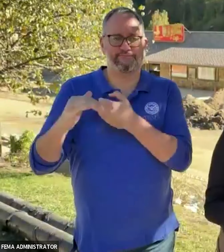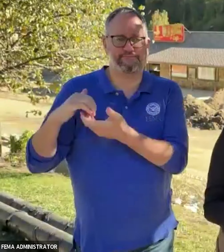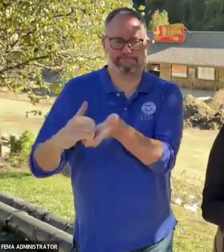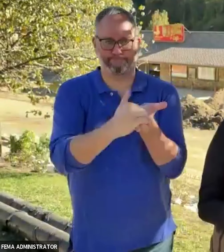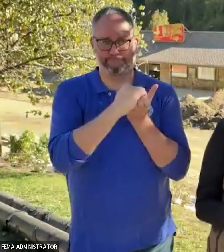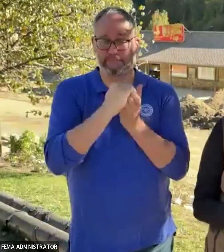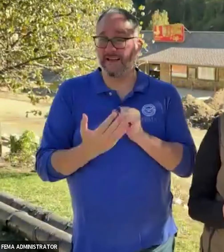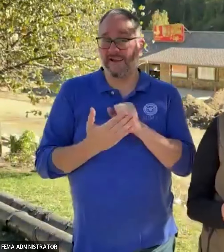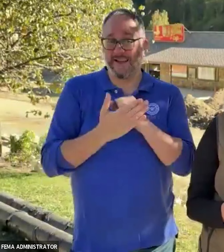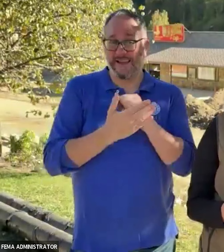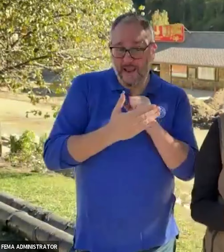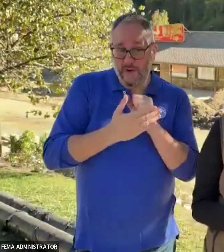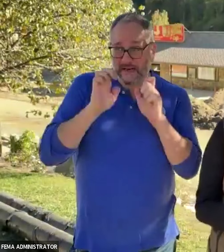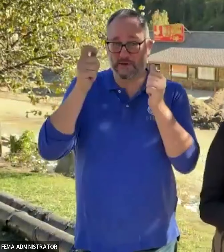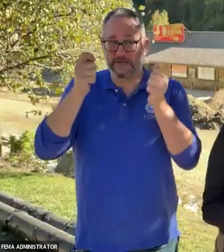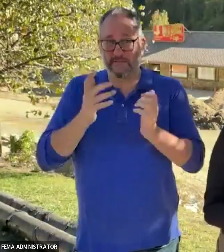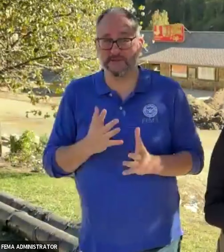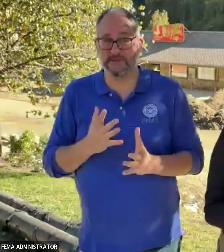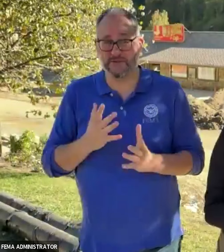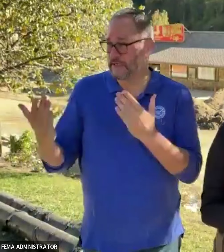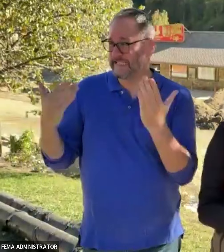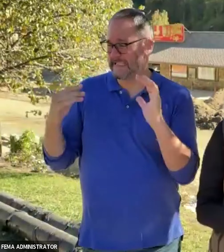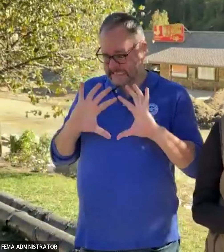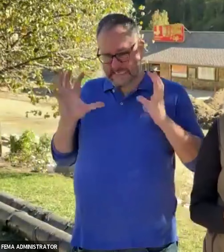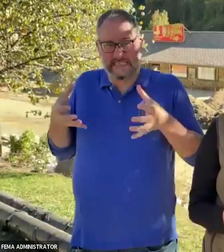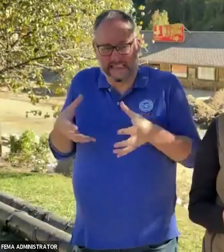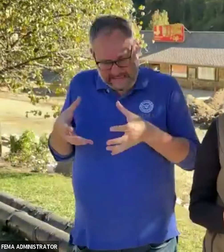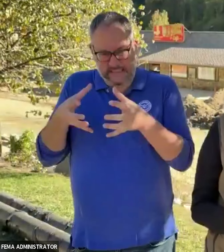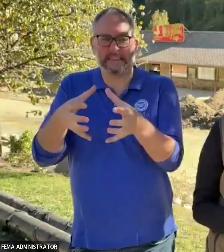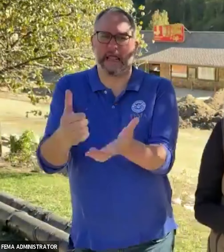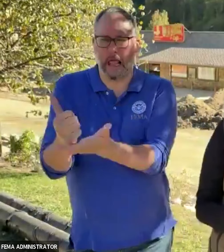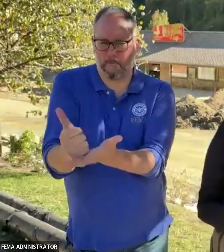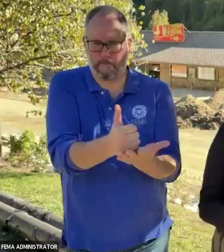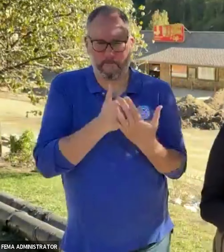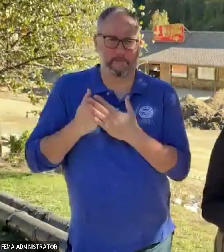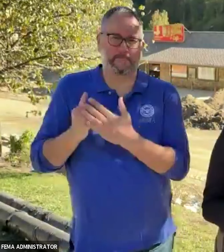who was able to bring in extra hands when they needed it most, people helping people.